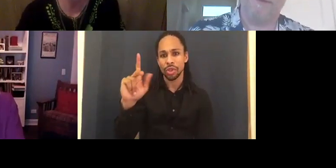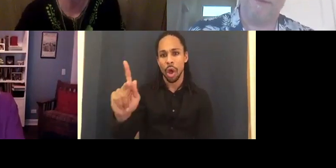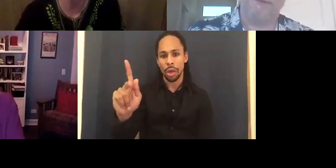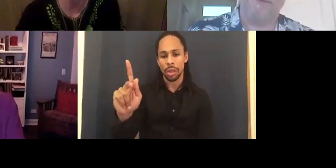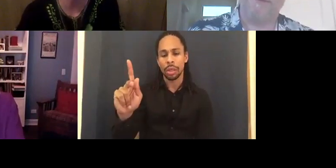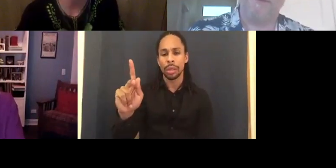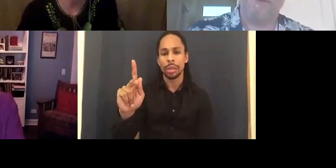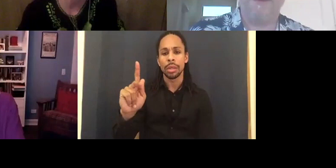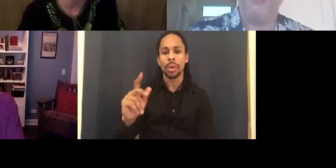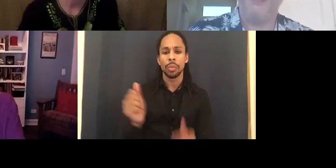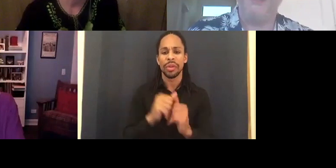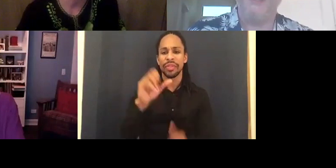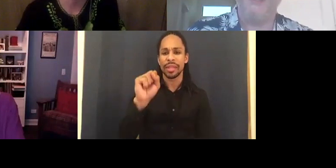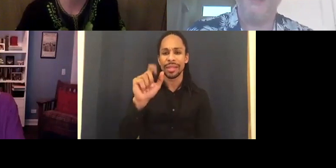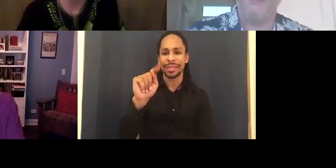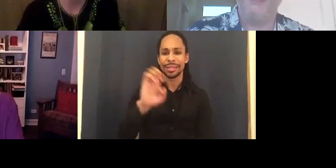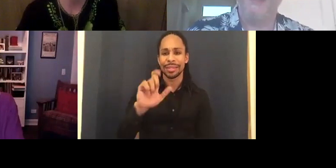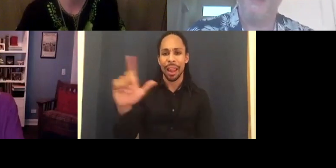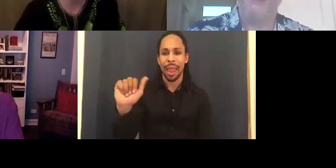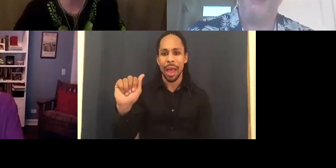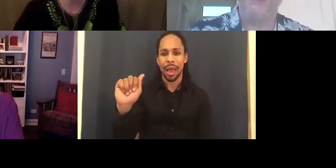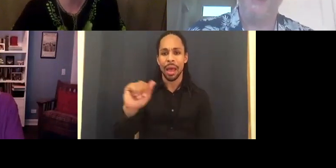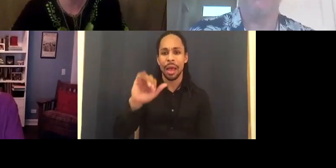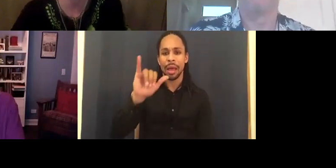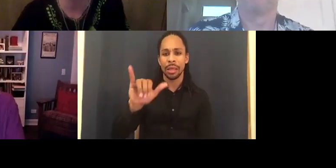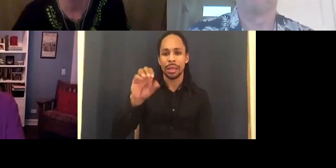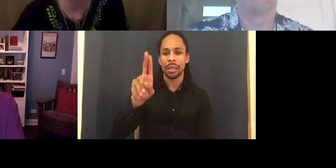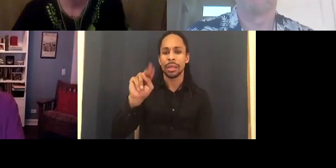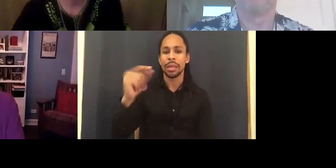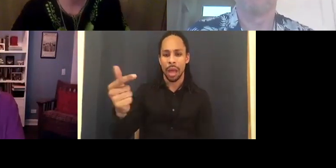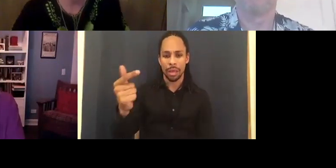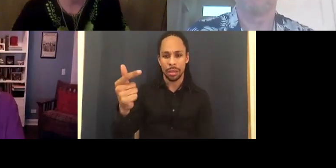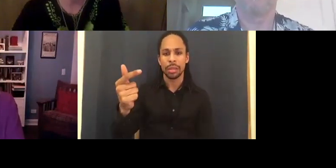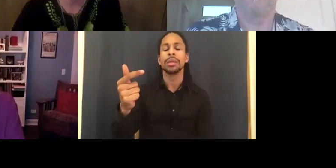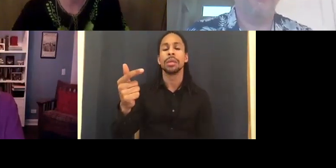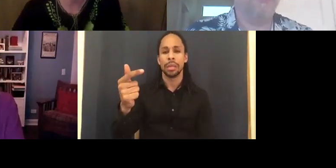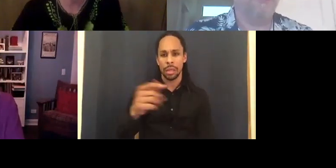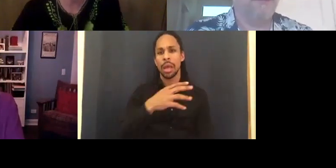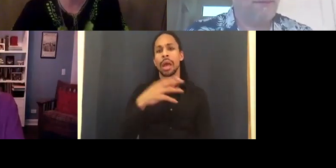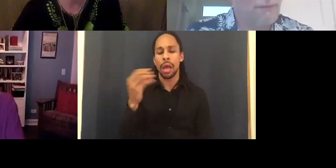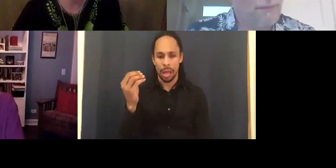You give me an award because I'm able to tie my shoe lace.